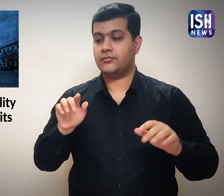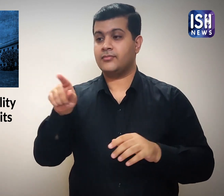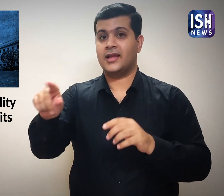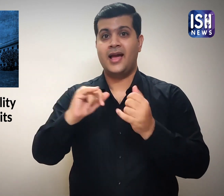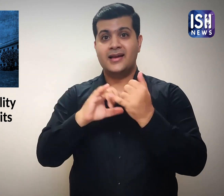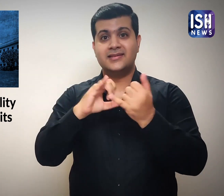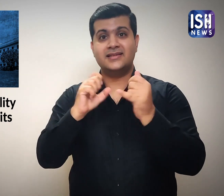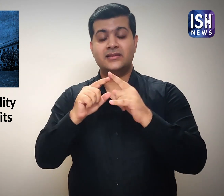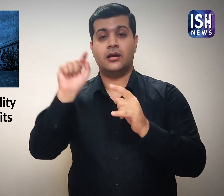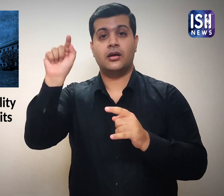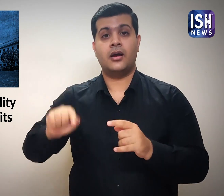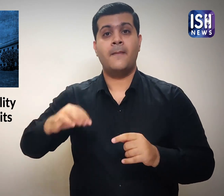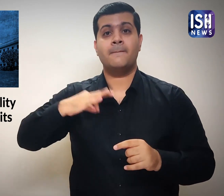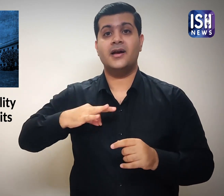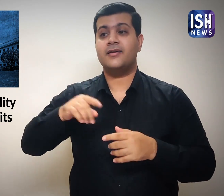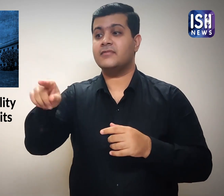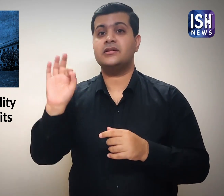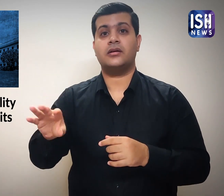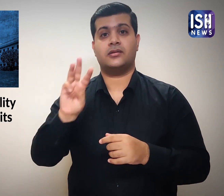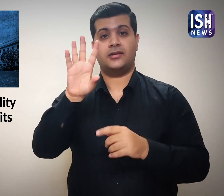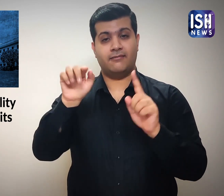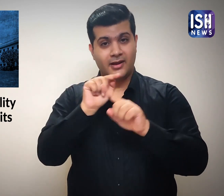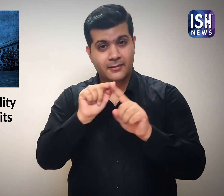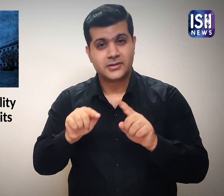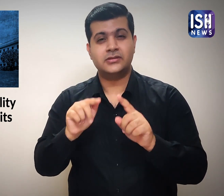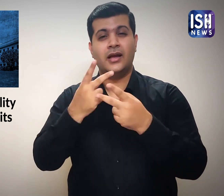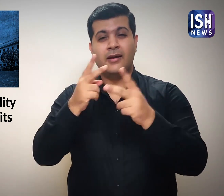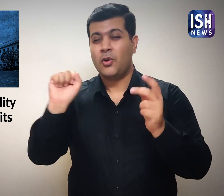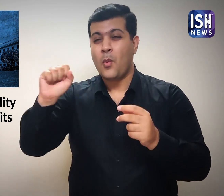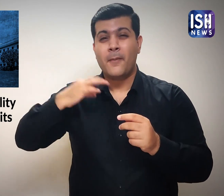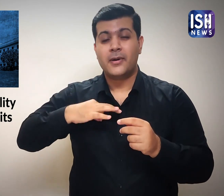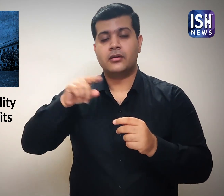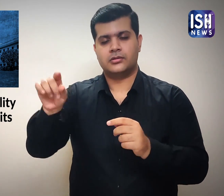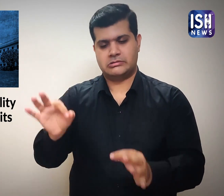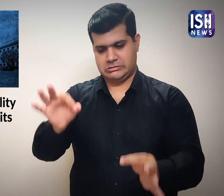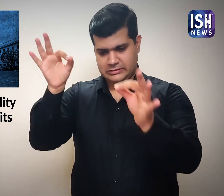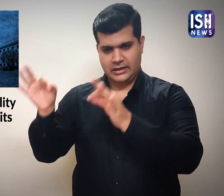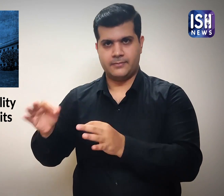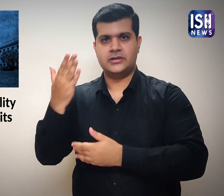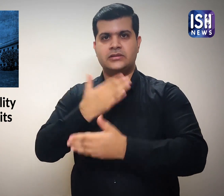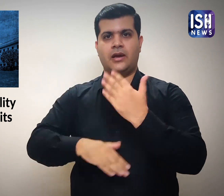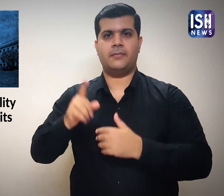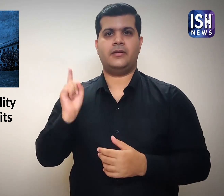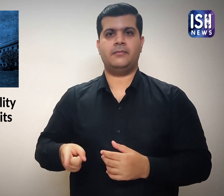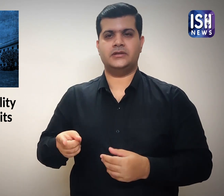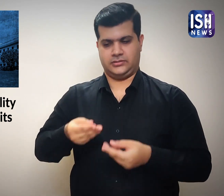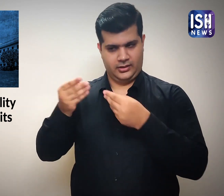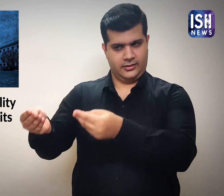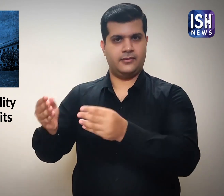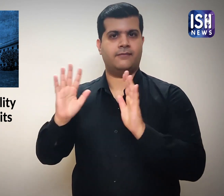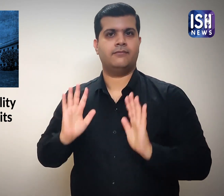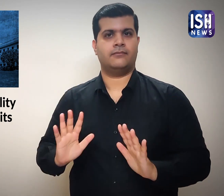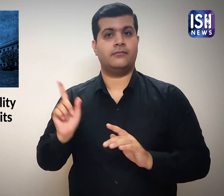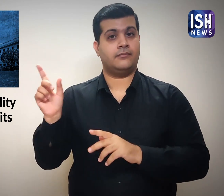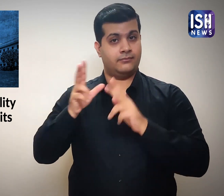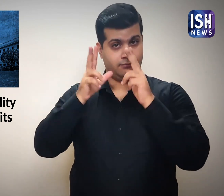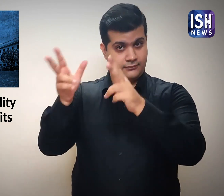and said that from now all persons suffering from disabilities will be entitled to the same benefits as SC/ST candidates.